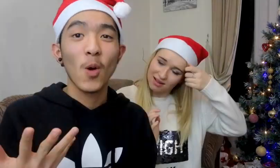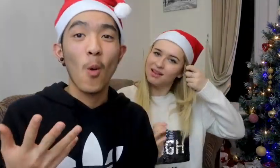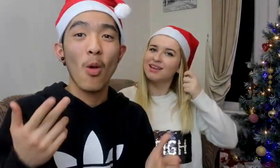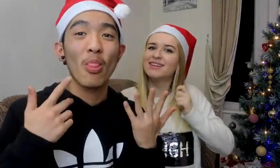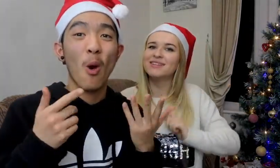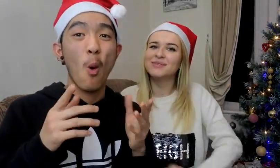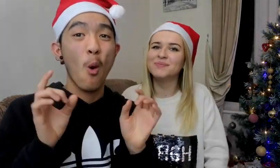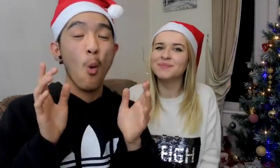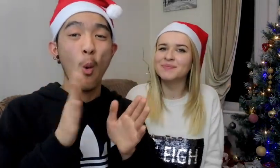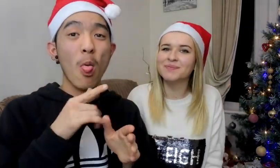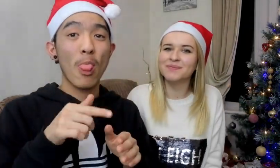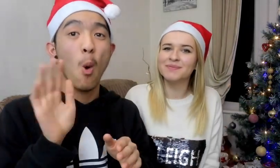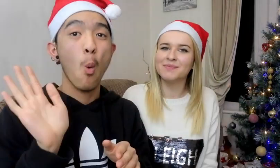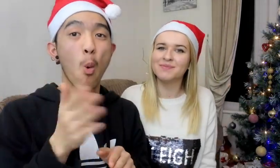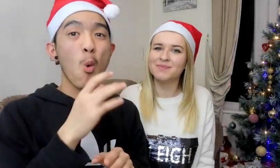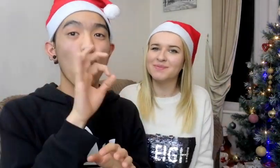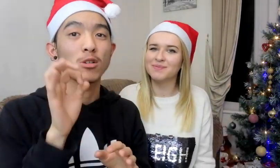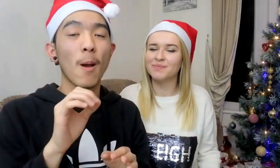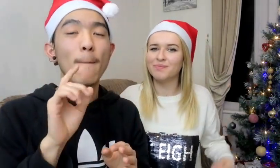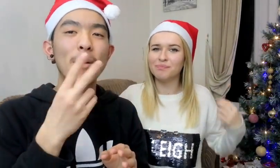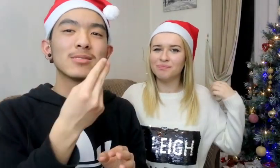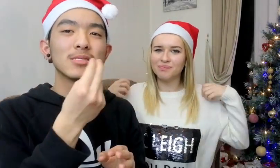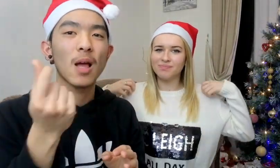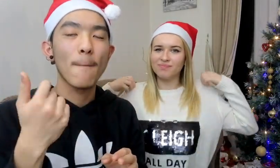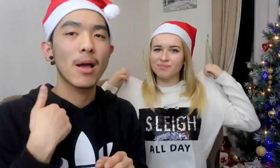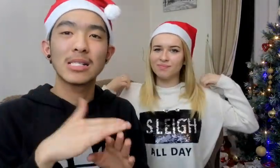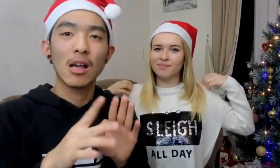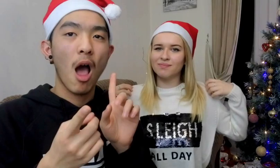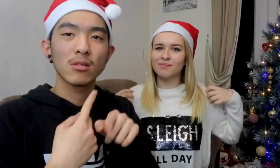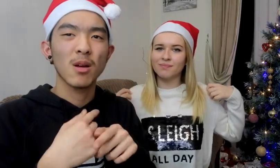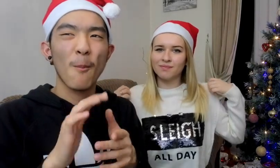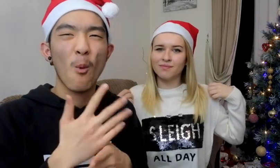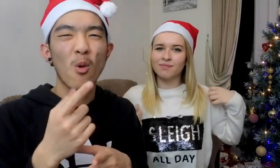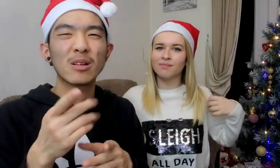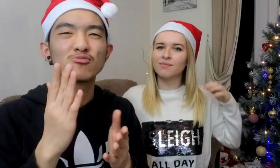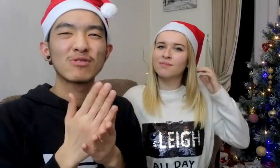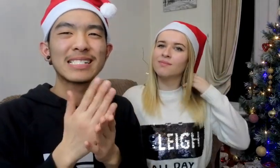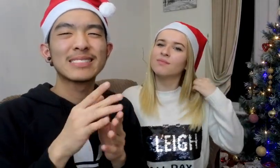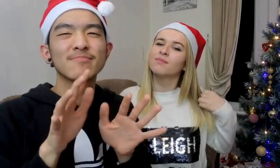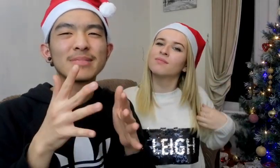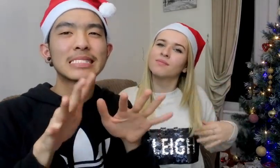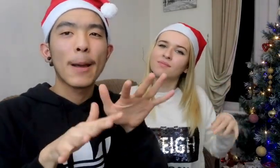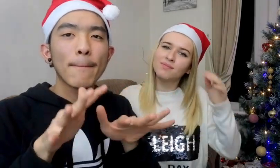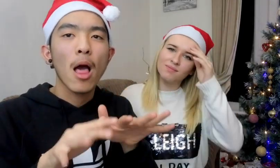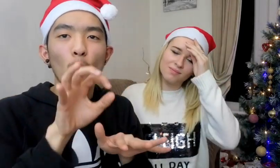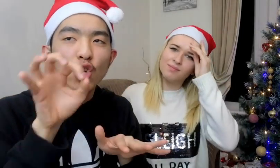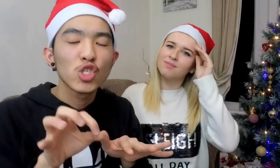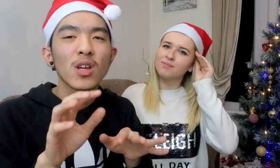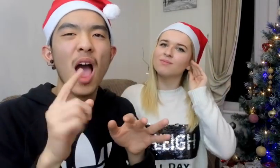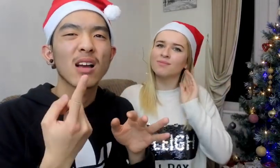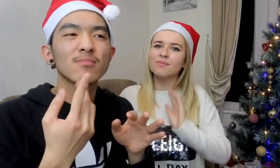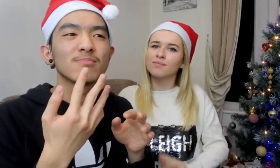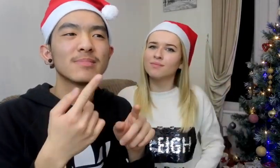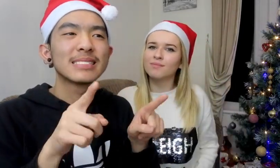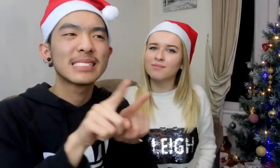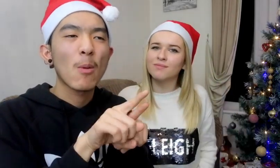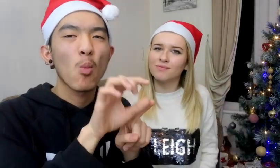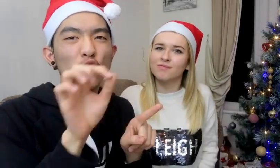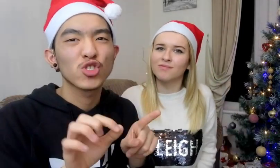So that's all the questions, but some of the questions are similar